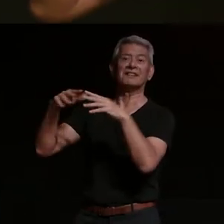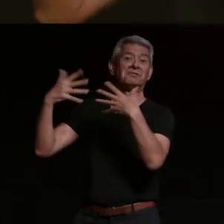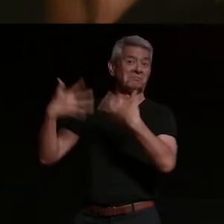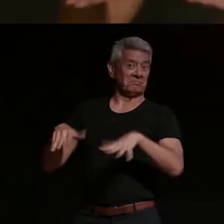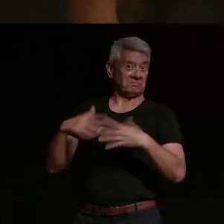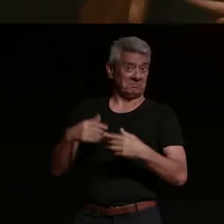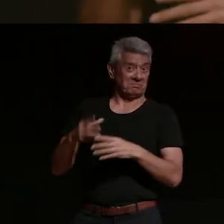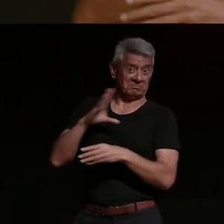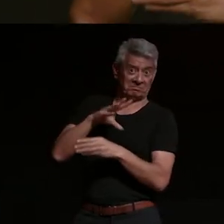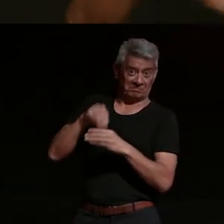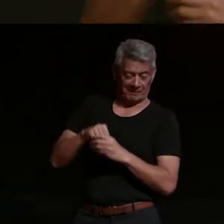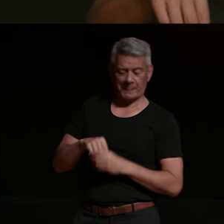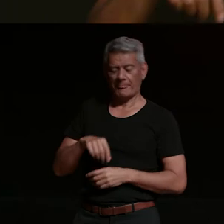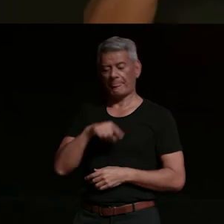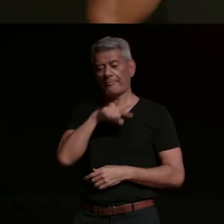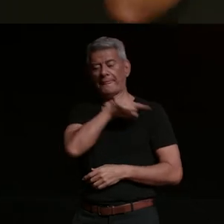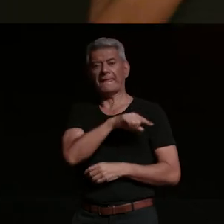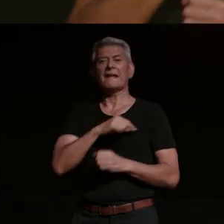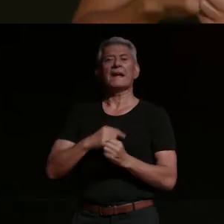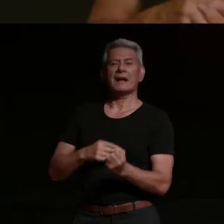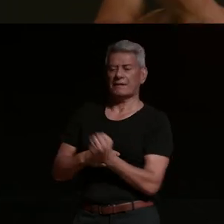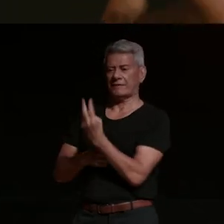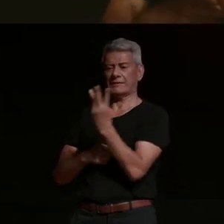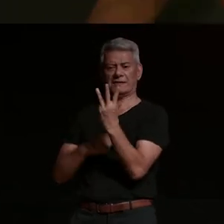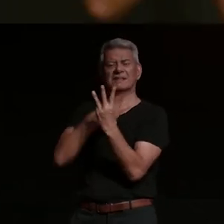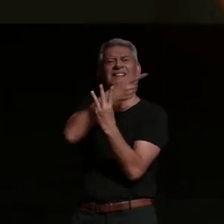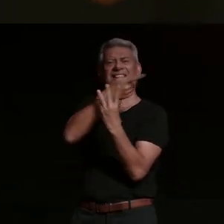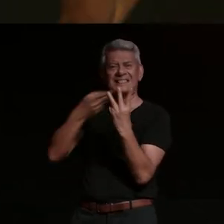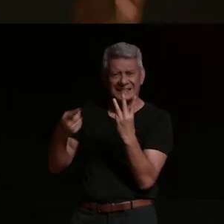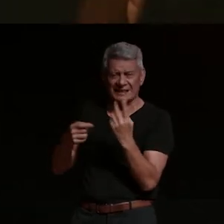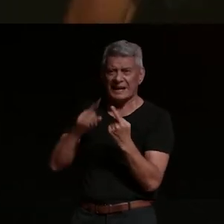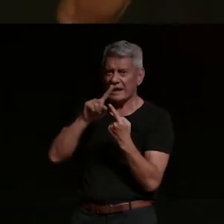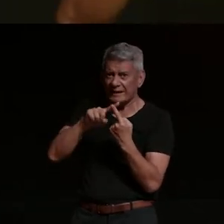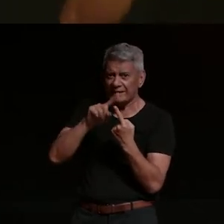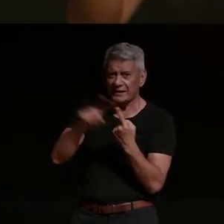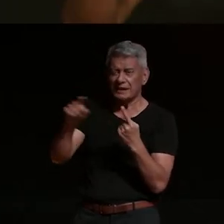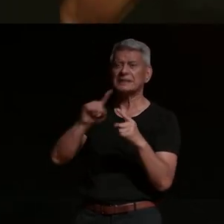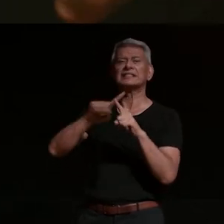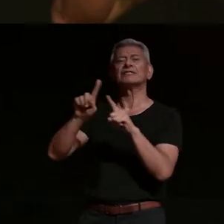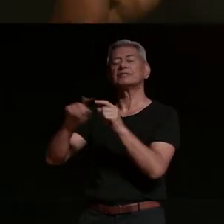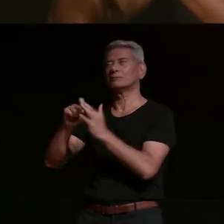uh jaguar jones and its adjacent projects the narrative illustration project spectator jones and